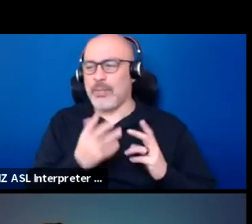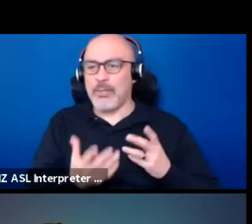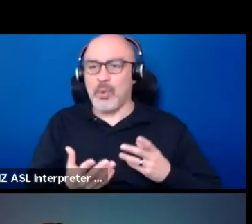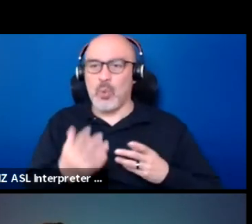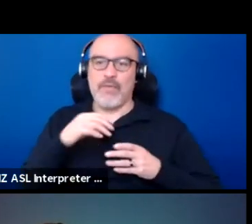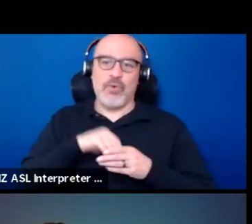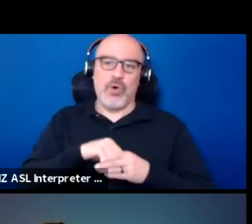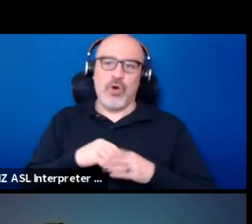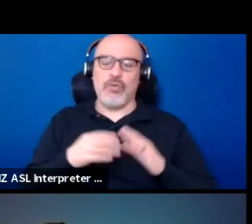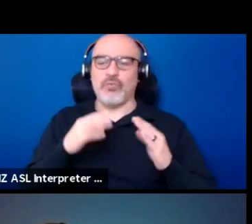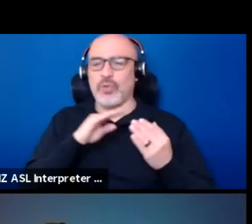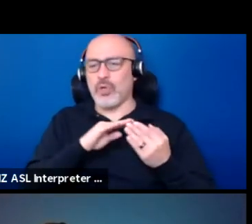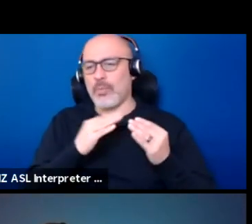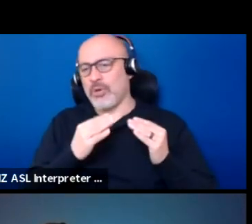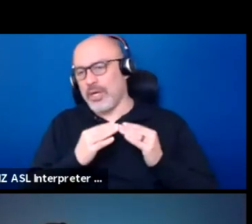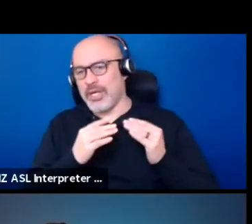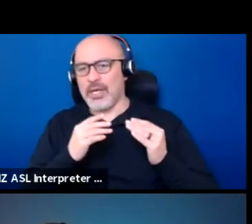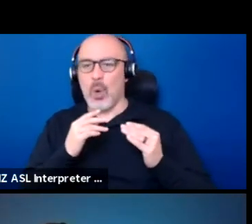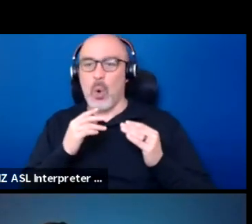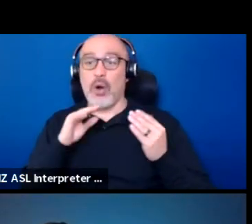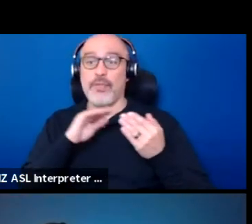and being kept in check by their own community.